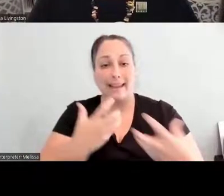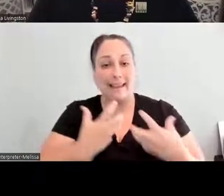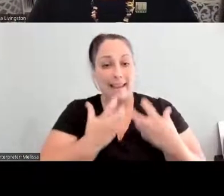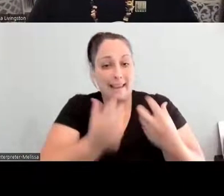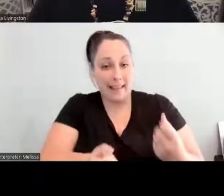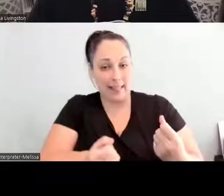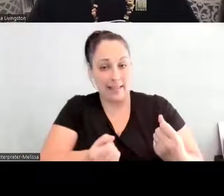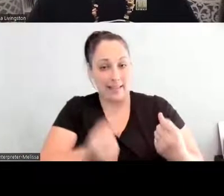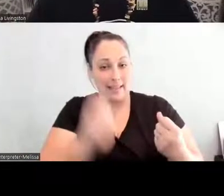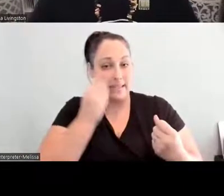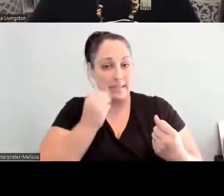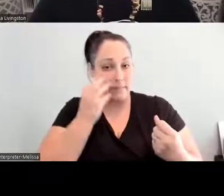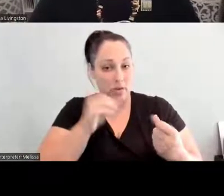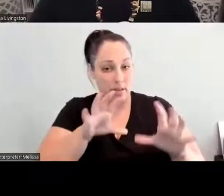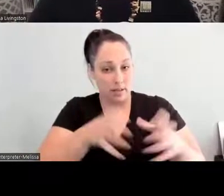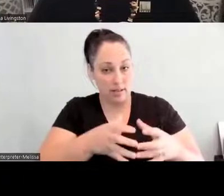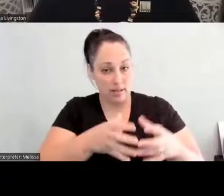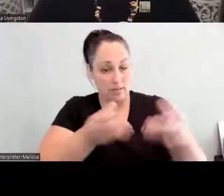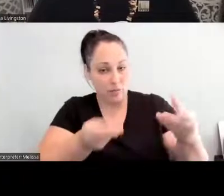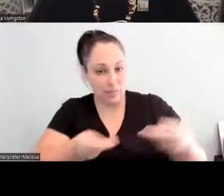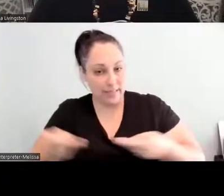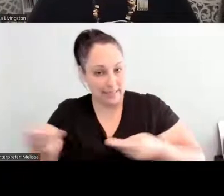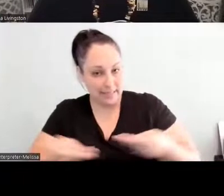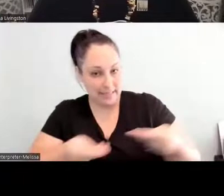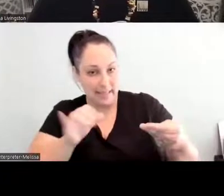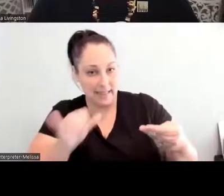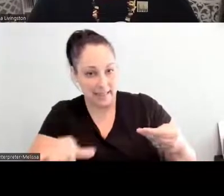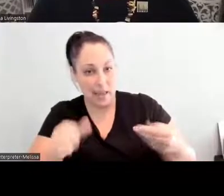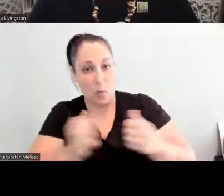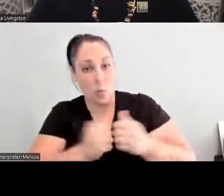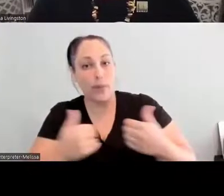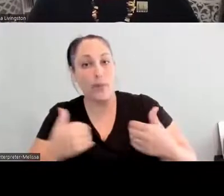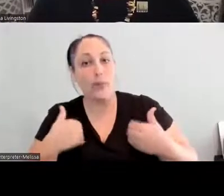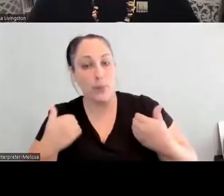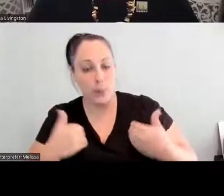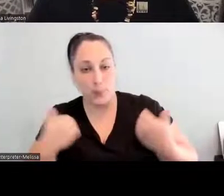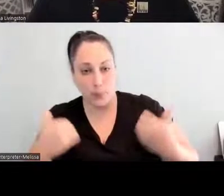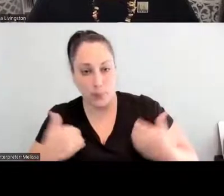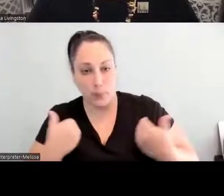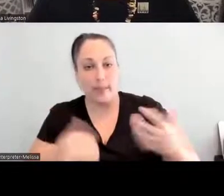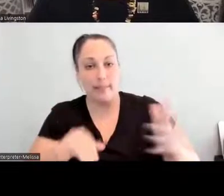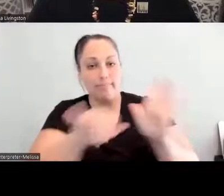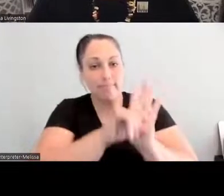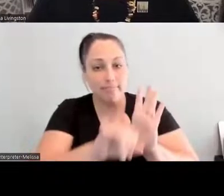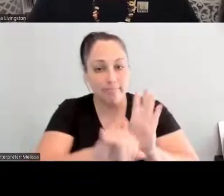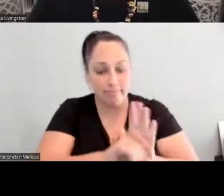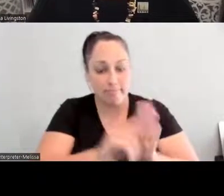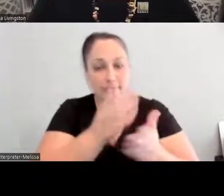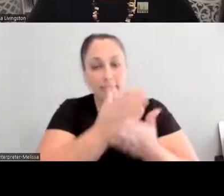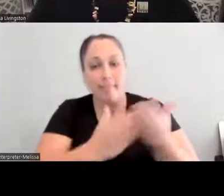youth, identifying indigenous foods, you know, what does ‑‑ you know, what does it look like, what does it taste like,